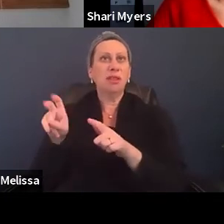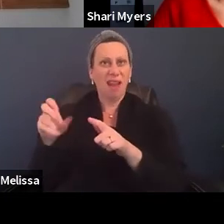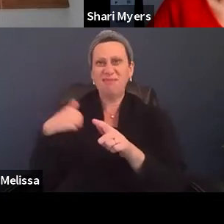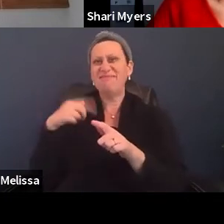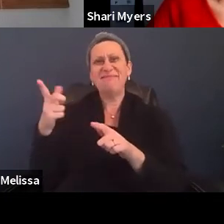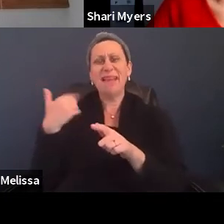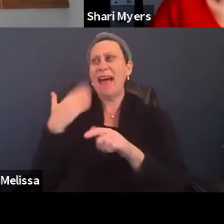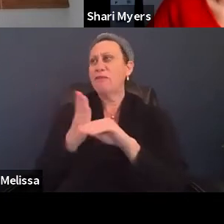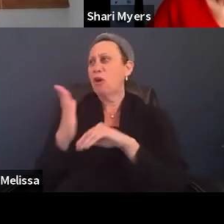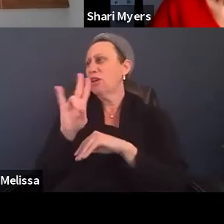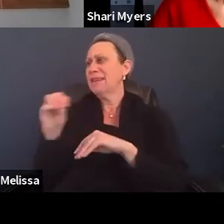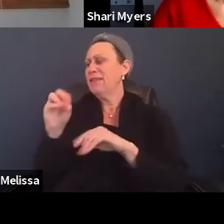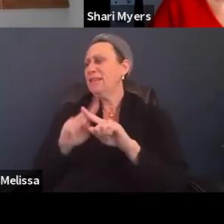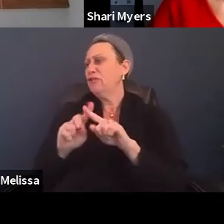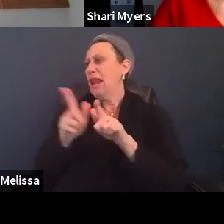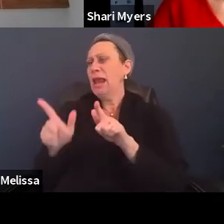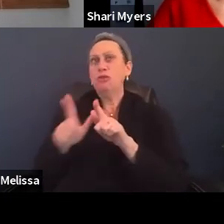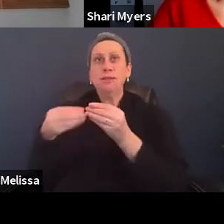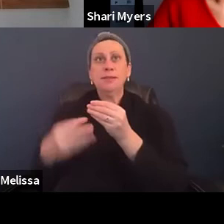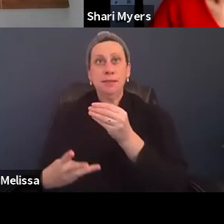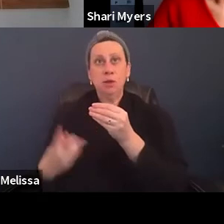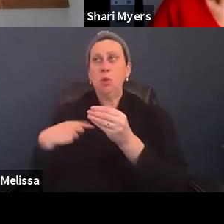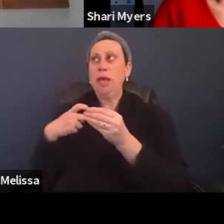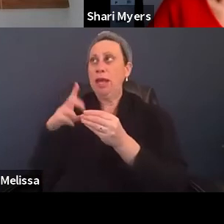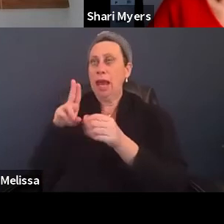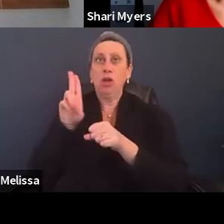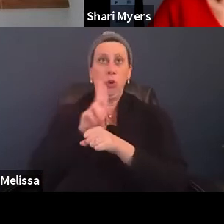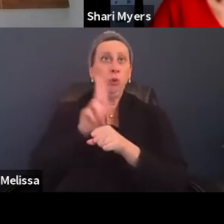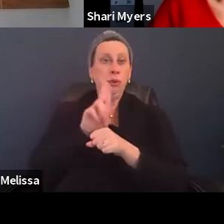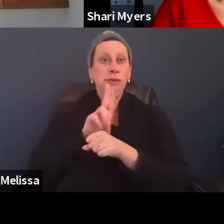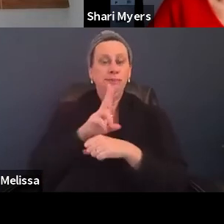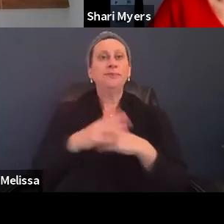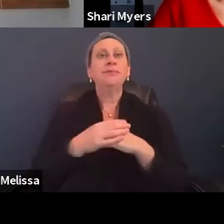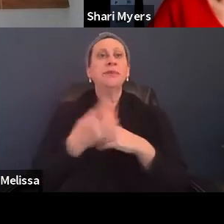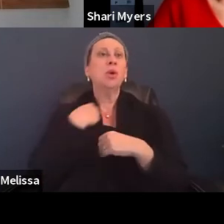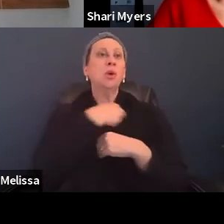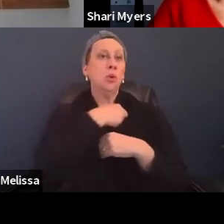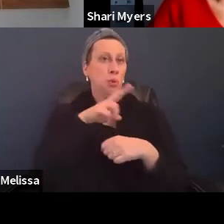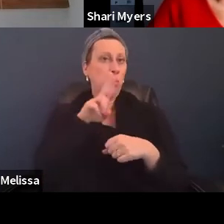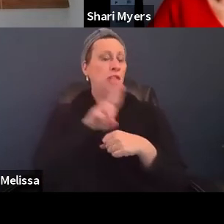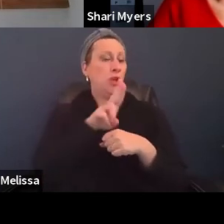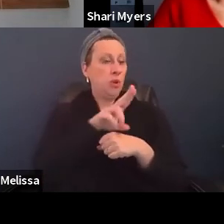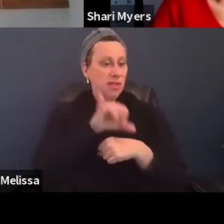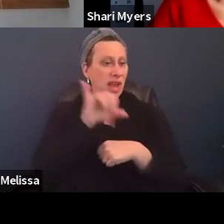that we have access to. And we use that in data as well. When we have someone who's been affected by a home fire